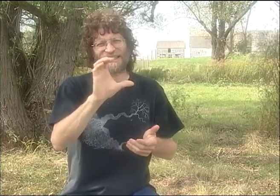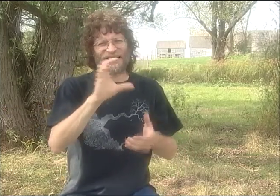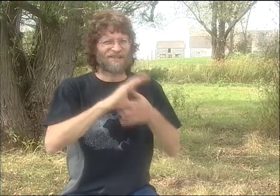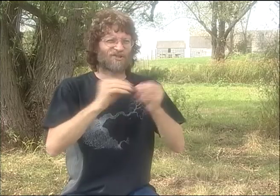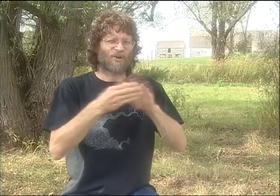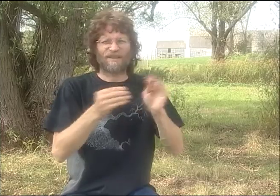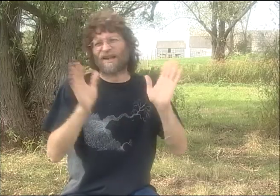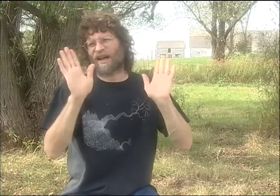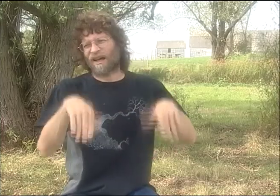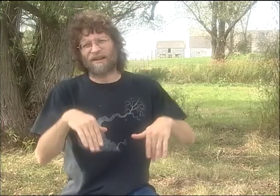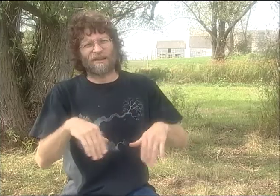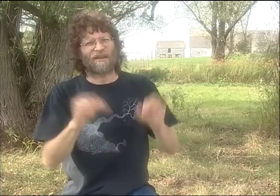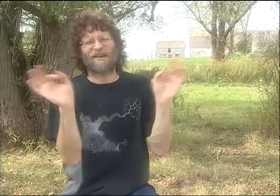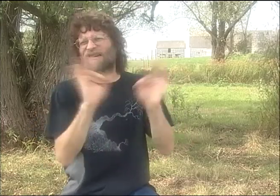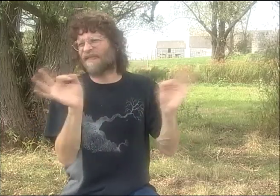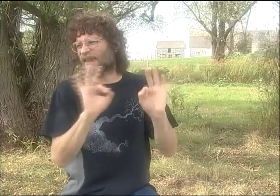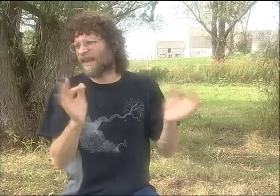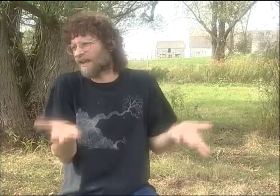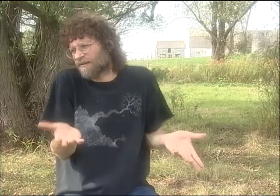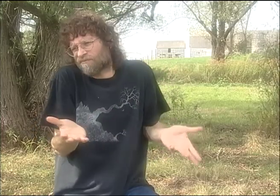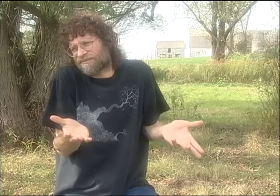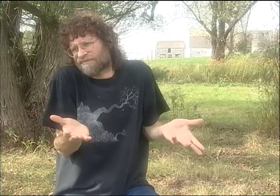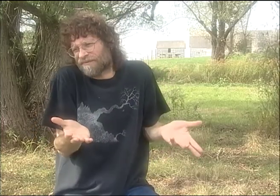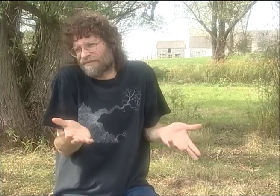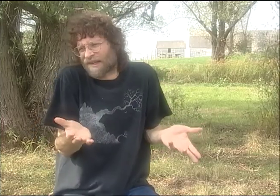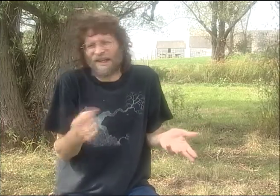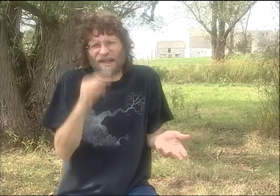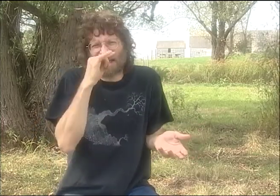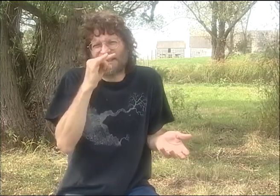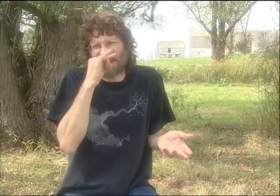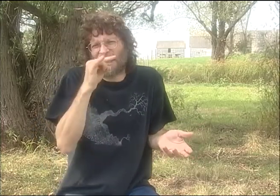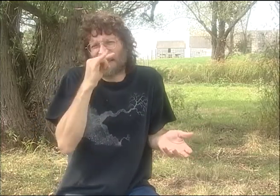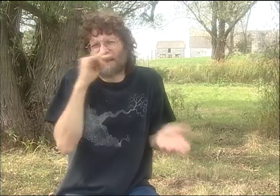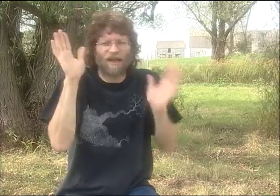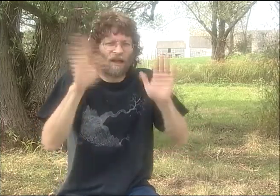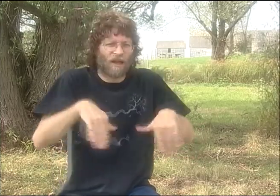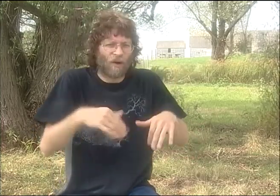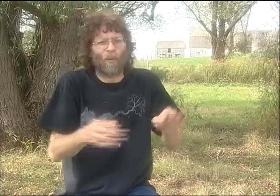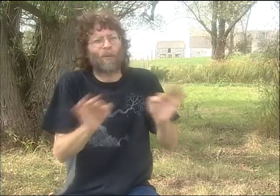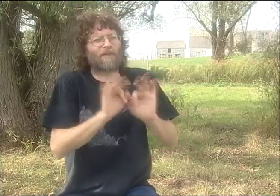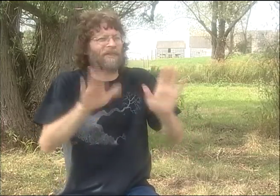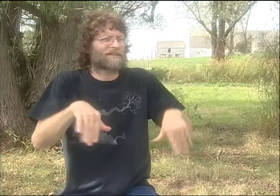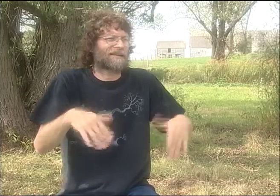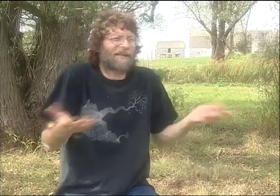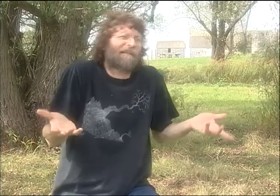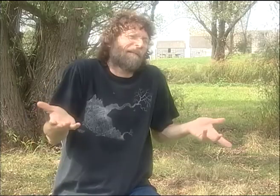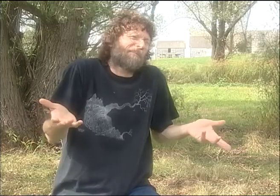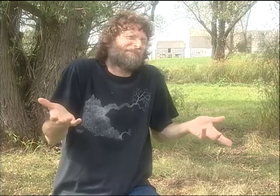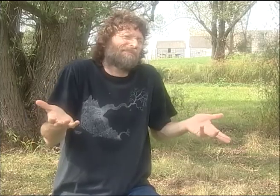DEBBIE'S RIGHT THERE, AND I SAID, "ABC STORIES, EH.